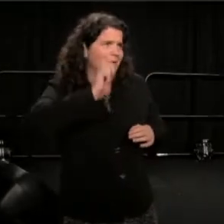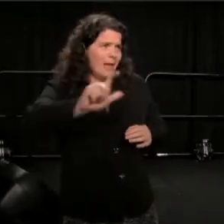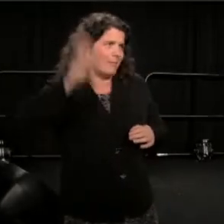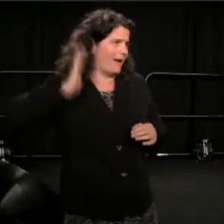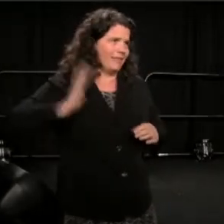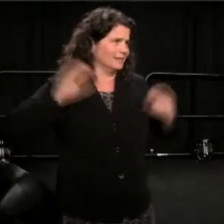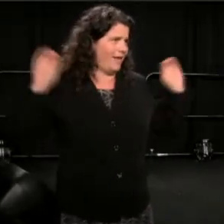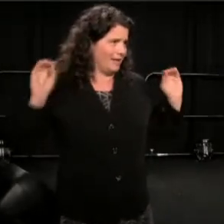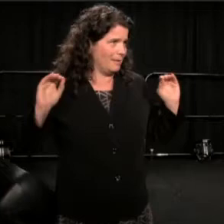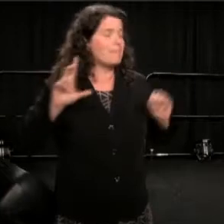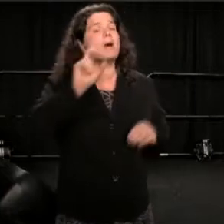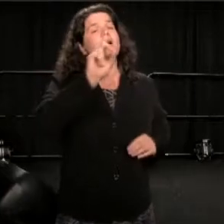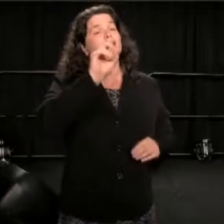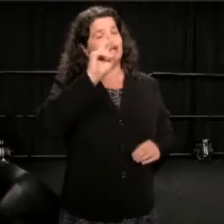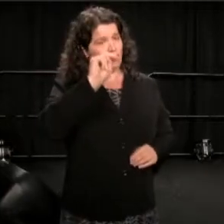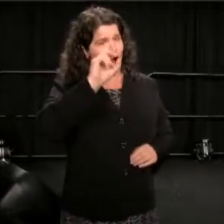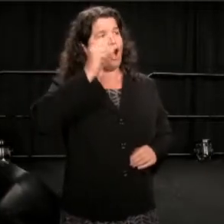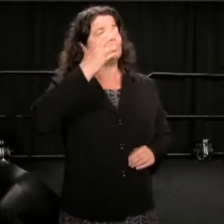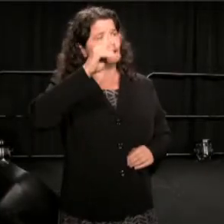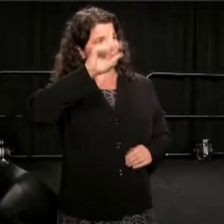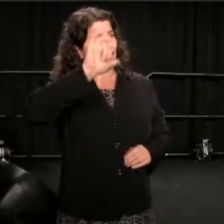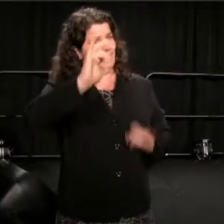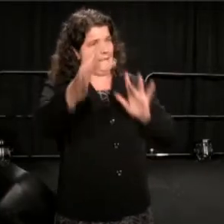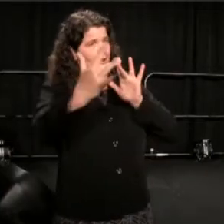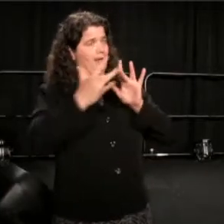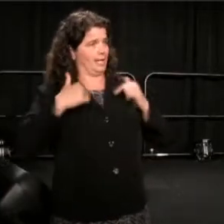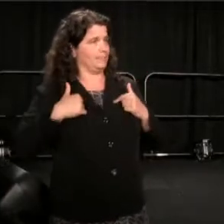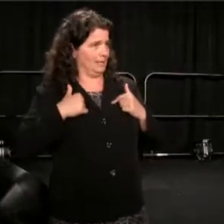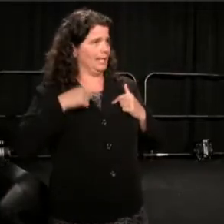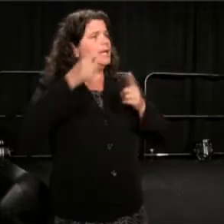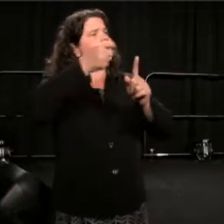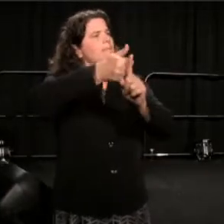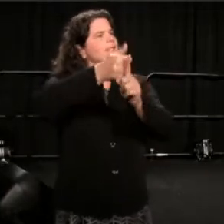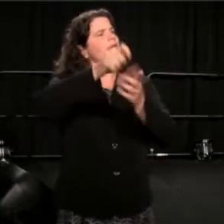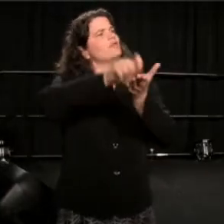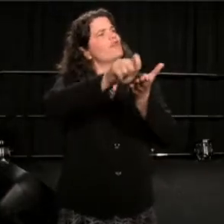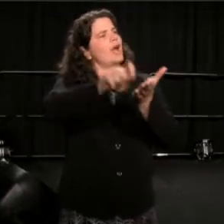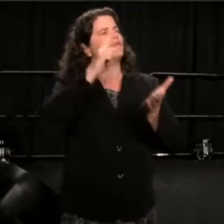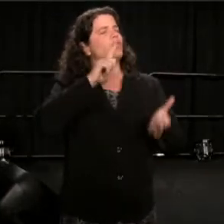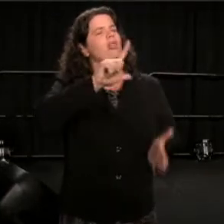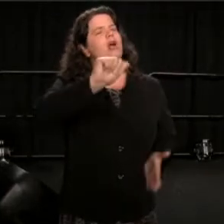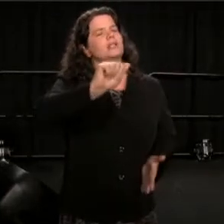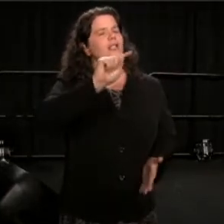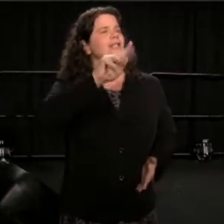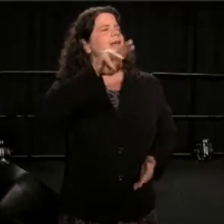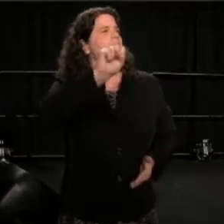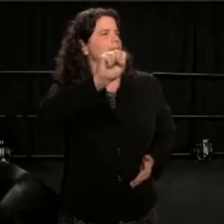Columnist and Critic at the Lost Angeles Times. He wanted to know my opinion of the debate. The debate?